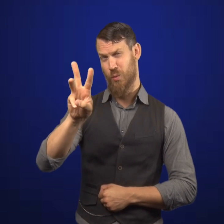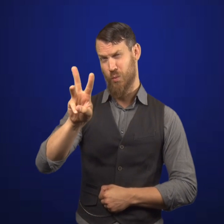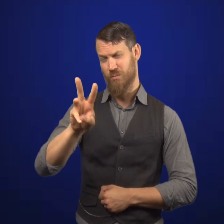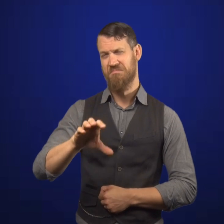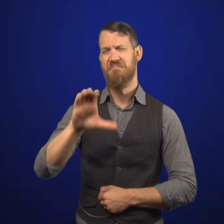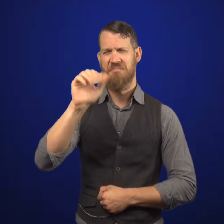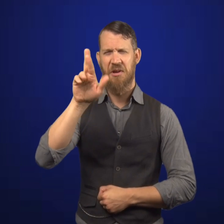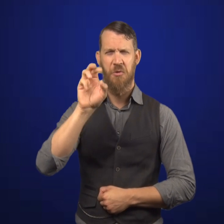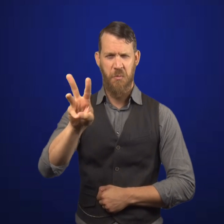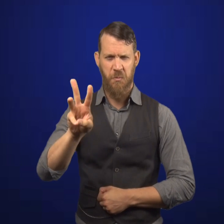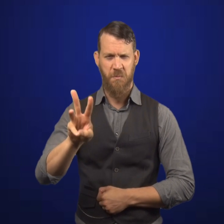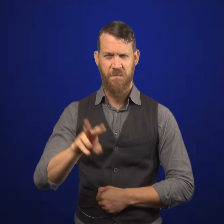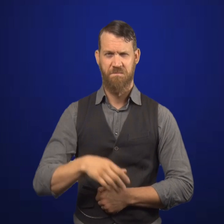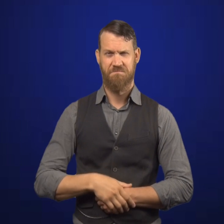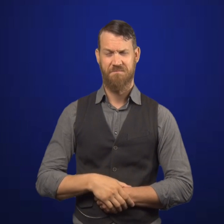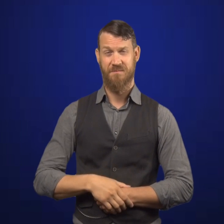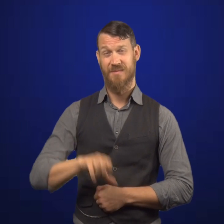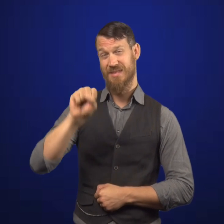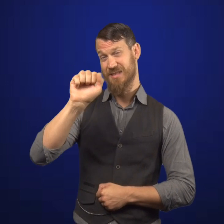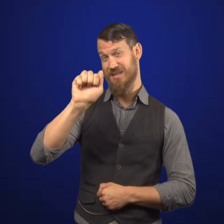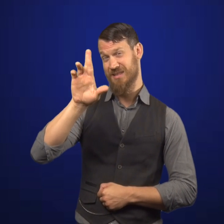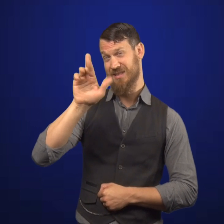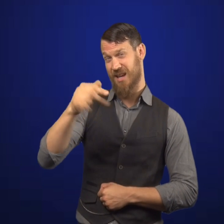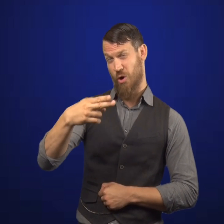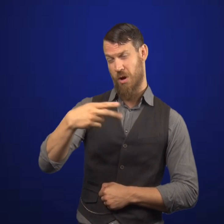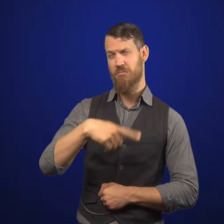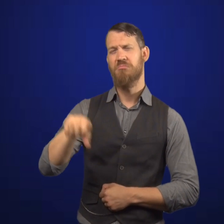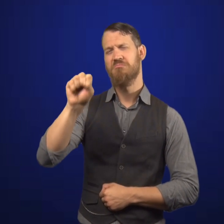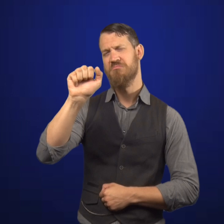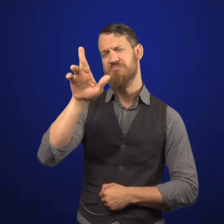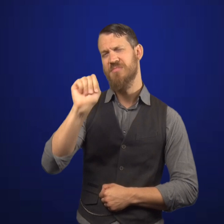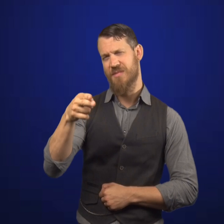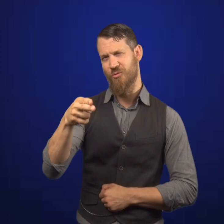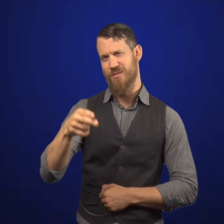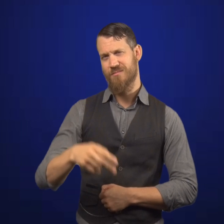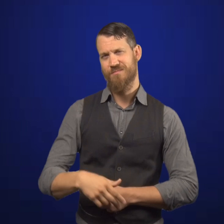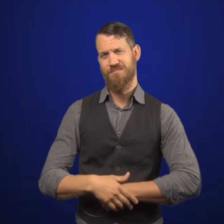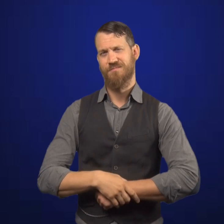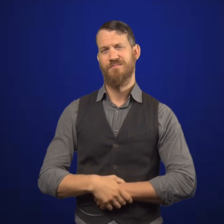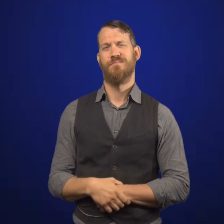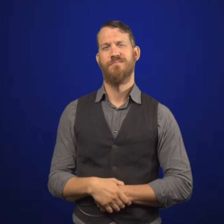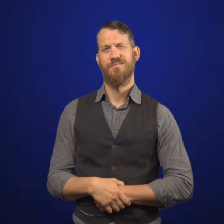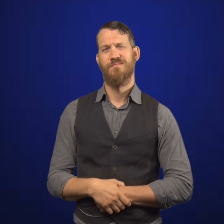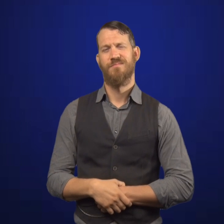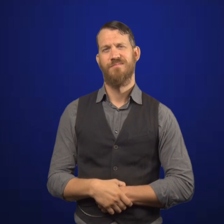Sir Carew I'll fingerspell Sarah I'll fingerspell as well